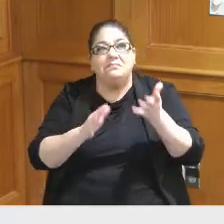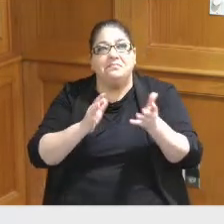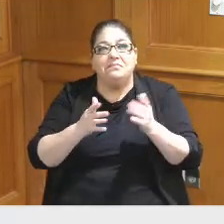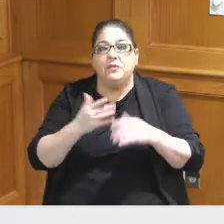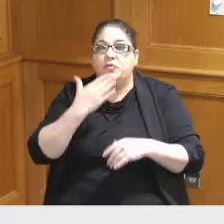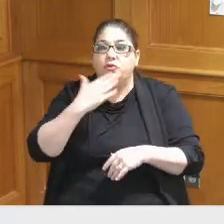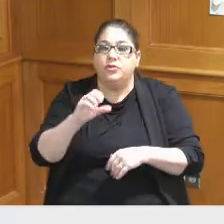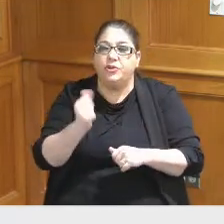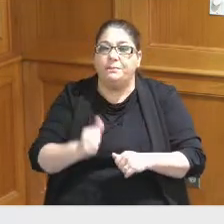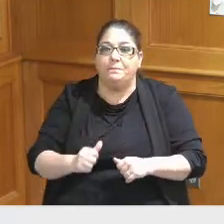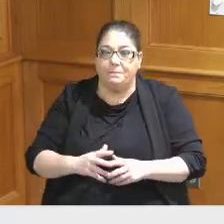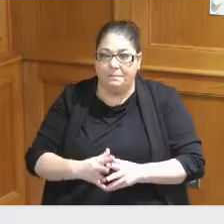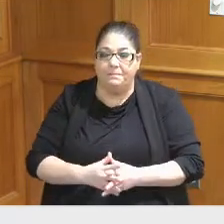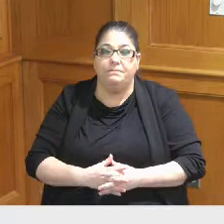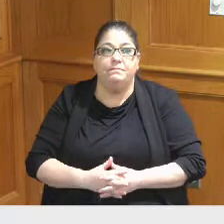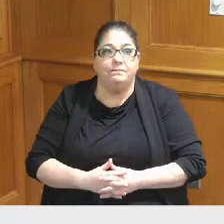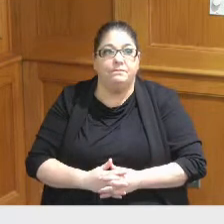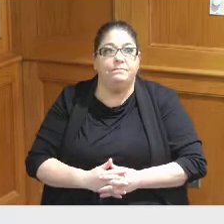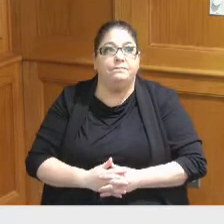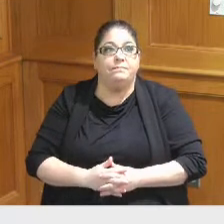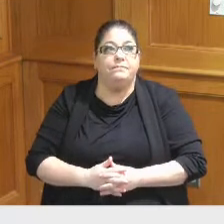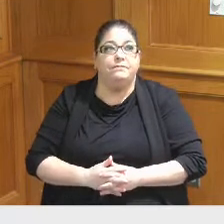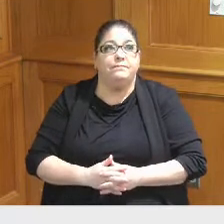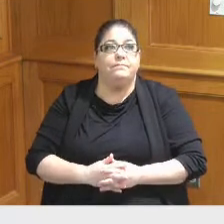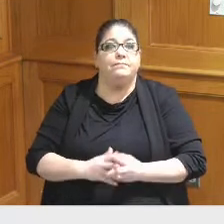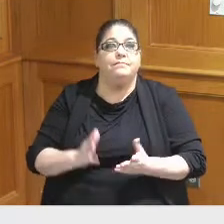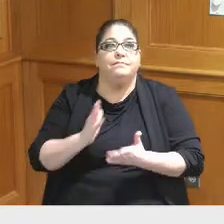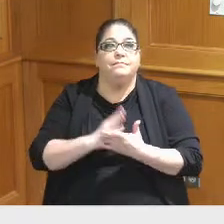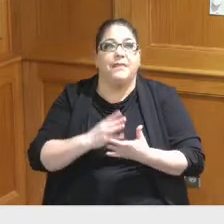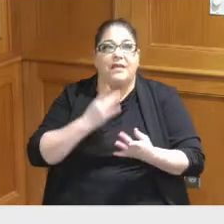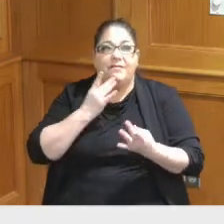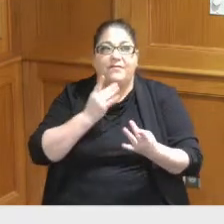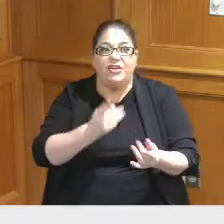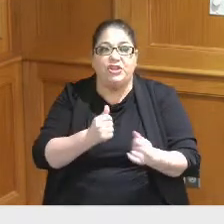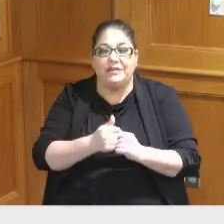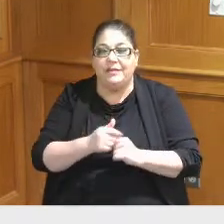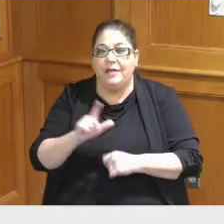good shape there's really efficiencies in the loading dock I would say is minimal